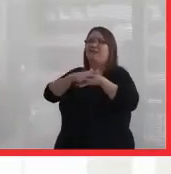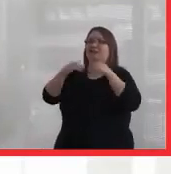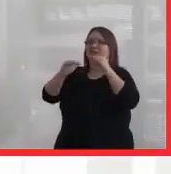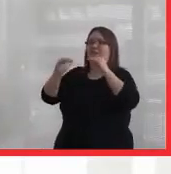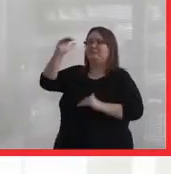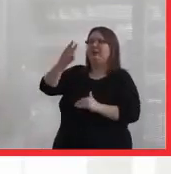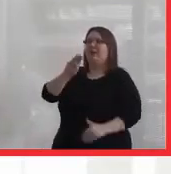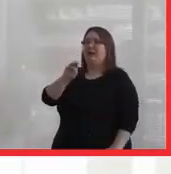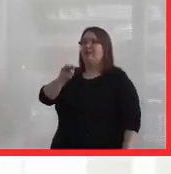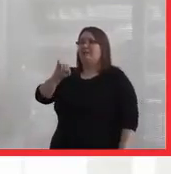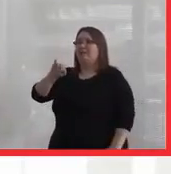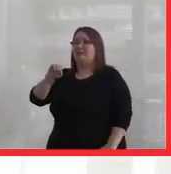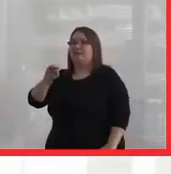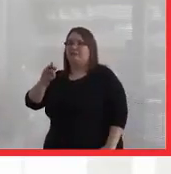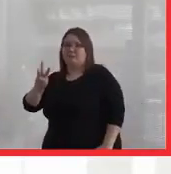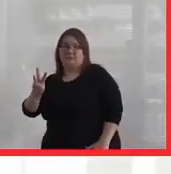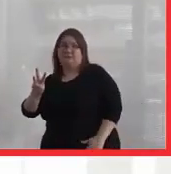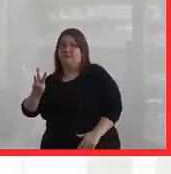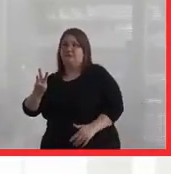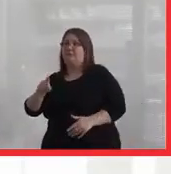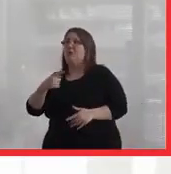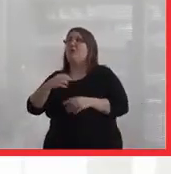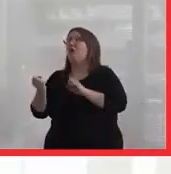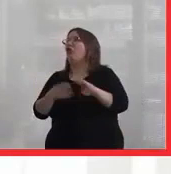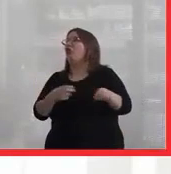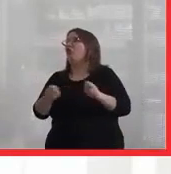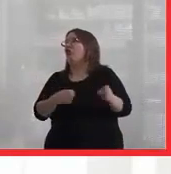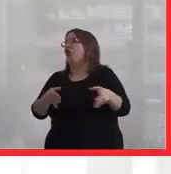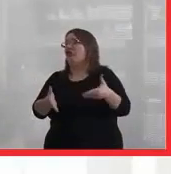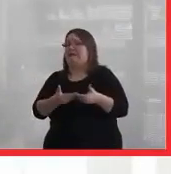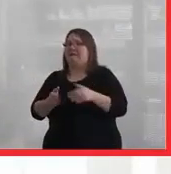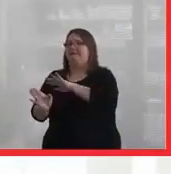Murdered and missing Indigenous women were disposable.